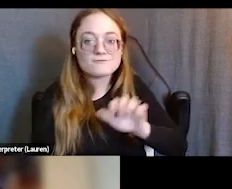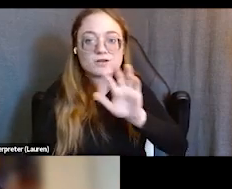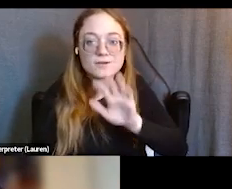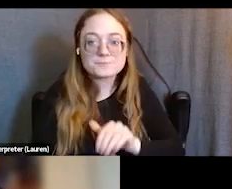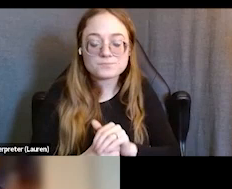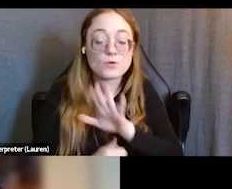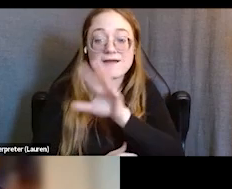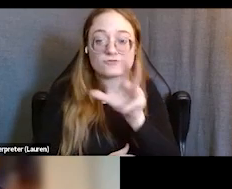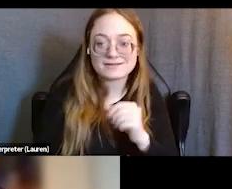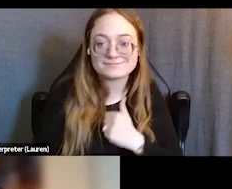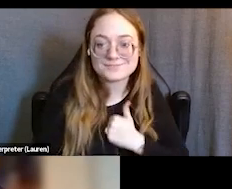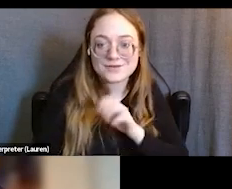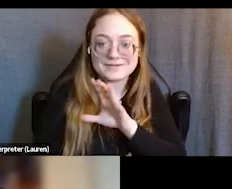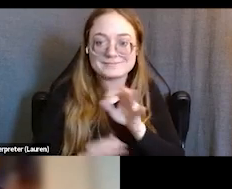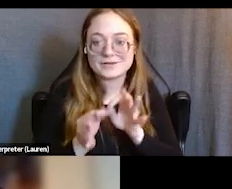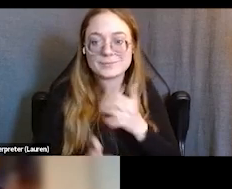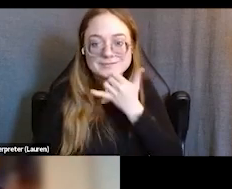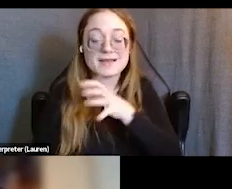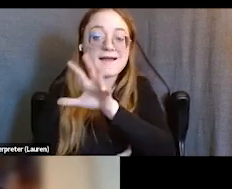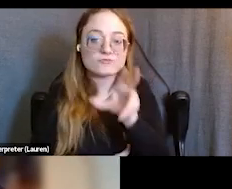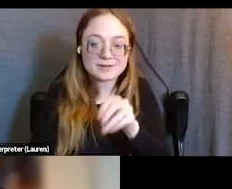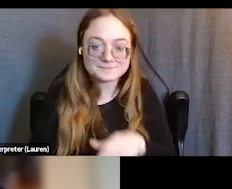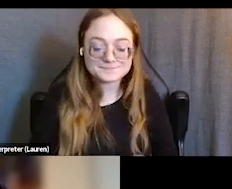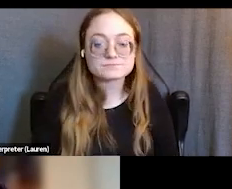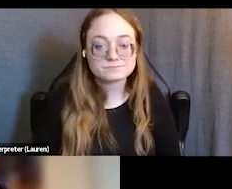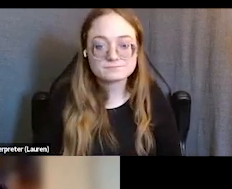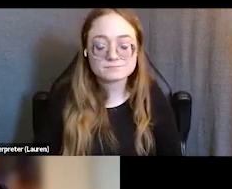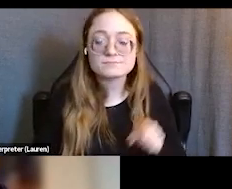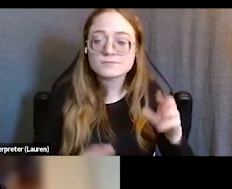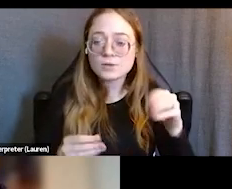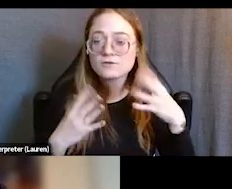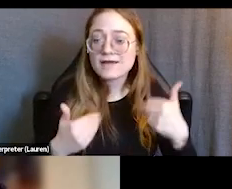as well as managing a non-profit organization providing healthy outlets to youth and the elderly